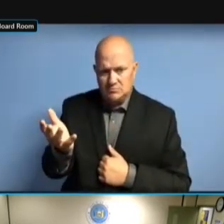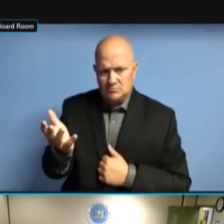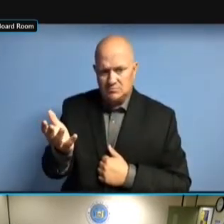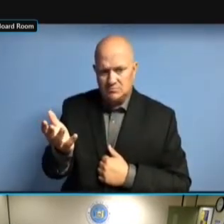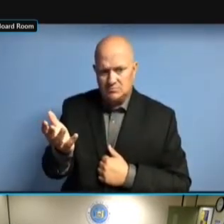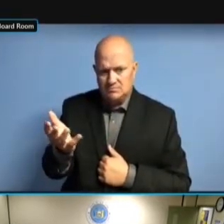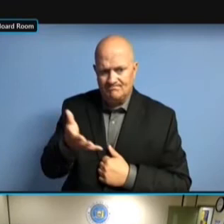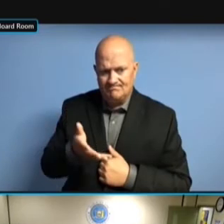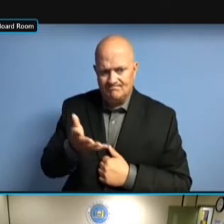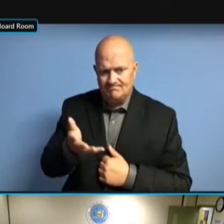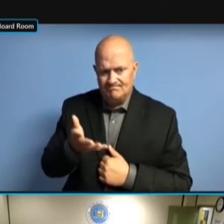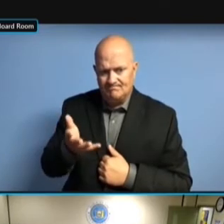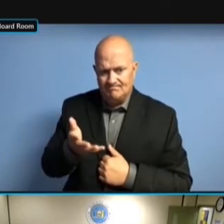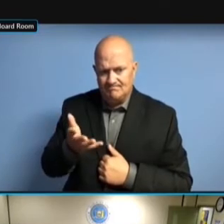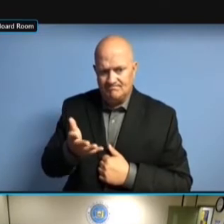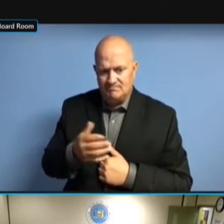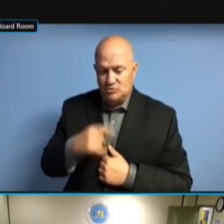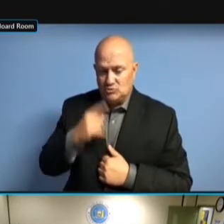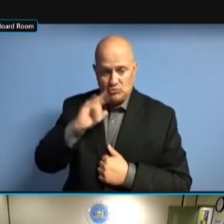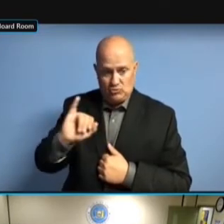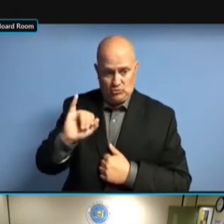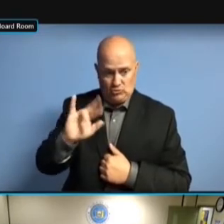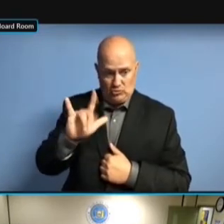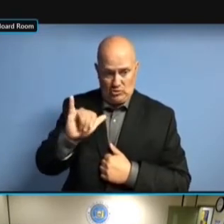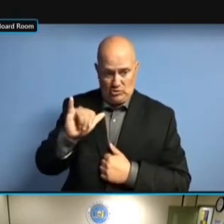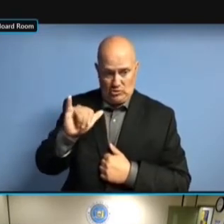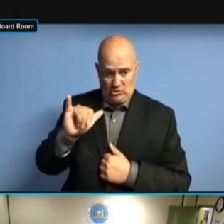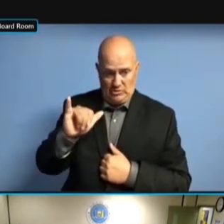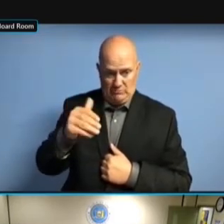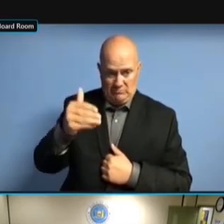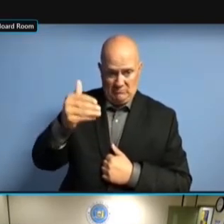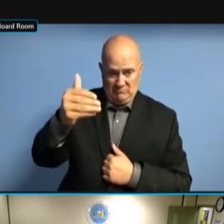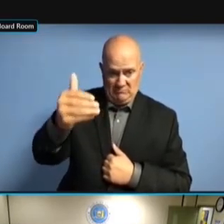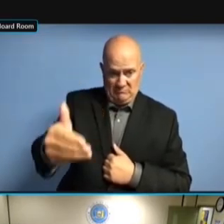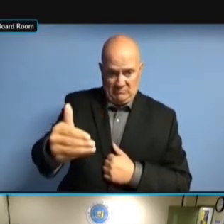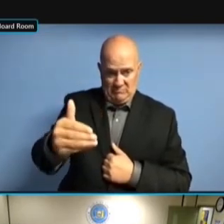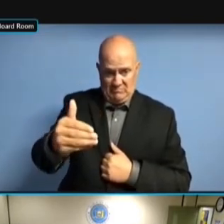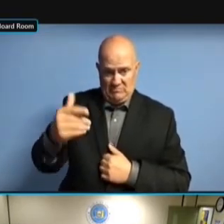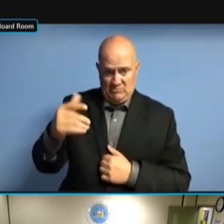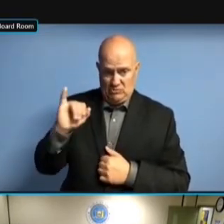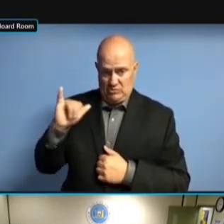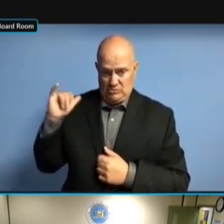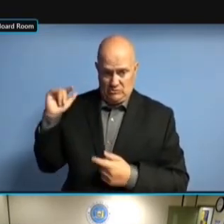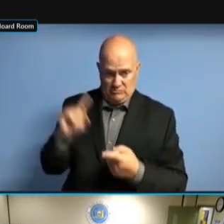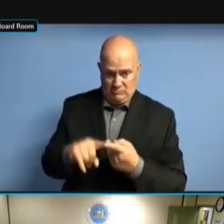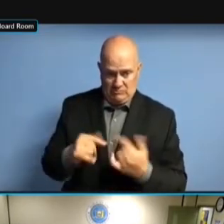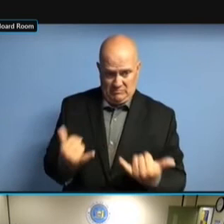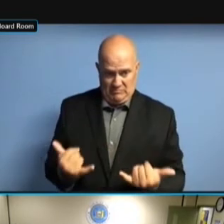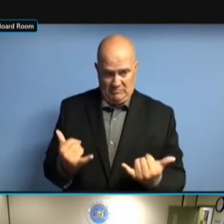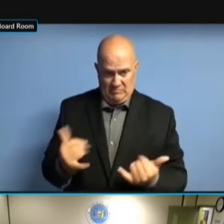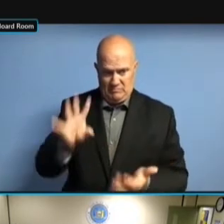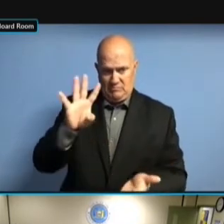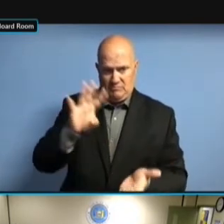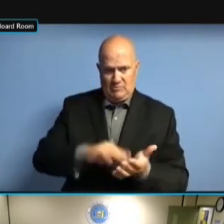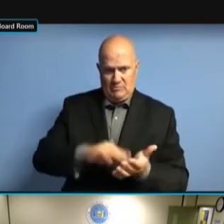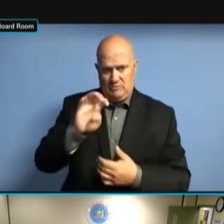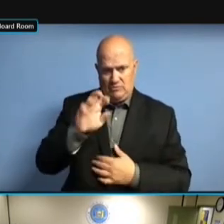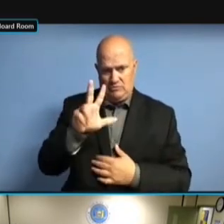I WOULD JUST NOTE THAT WE HAD FOR THE JULY PERIODIC, WE HAD FOR THE JULY PERIODIC, WE HAD FOR THE JULY PERIODIC, WE HAD 4,439 FOR THE JULY PERIODIC, WE HAD 4,439 COMMITTEES FOR THE JULY PERIODIC, WE HAD 4,439 COMMITTEES THAT FOR THE JULY PERIODIC, WE HAD 4,439 COMMITTEES THAT HAD FOR THE JULY PERIODIC, WE HAD 4,439 COMMITTEES THAT HAD NOT 4,439 COMMITTEES THAT HAD NOT 4,439 COMMITTEES THAT HAD NOT FILED. FILED. FILED. IN FILED. IN A FILED. IN A VERY FILED. IN A VERY BRIEF FILED. IN A VERY BRIEF PERIOD FILED. IN A VERY BRIEF PERIOD OF FILED. IN A VERY BRIEF PERIOD OF TIME,